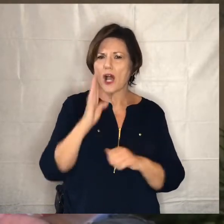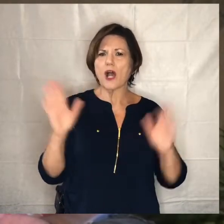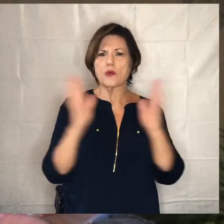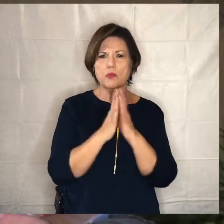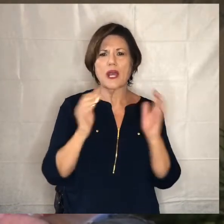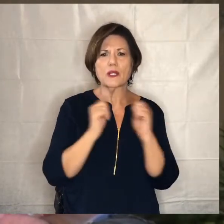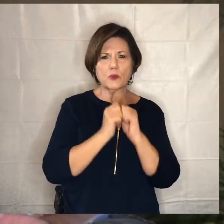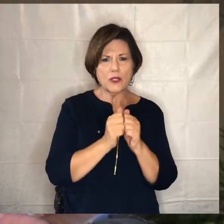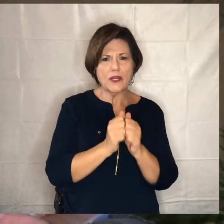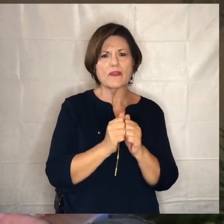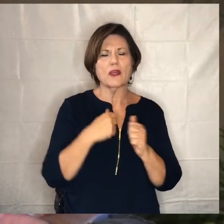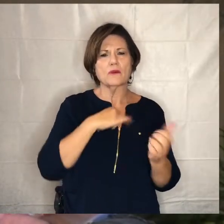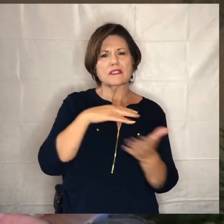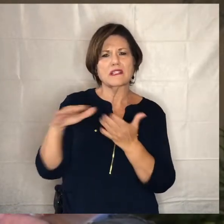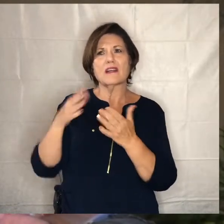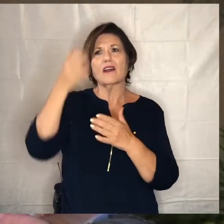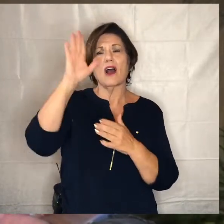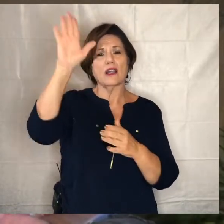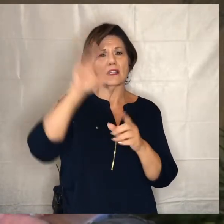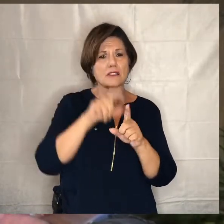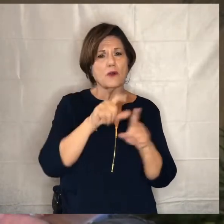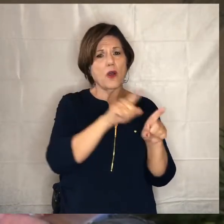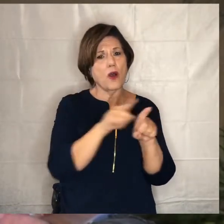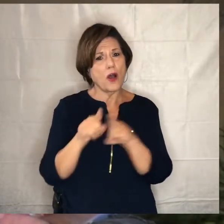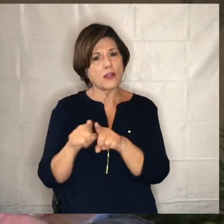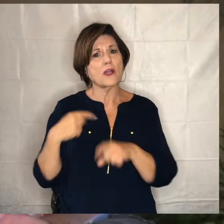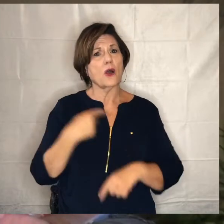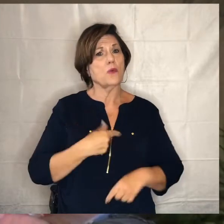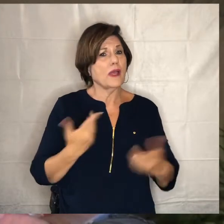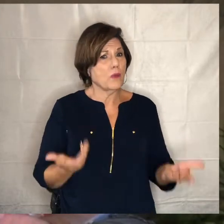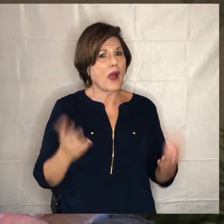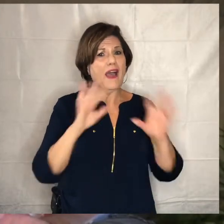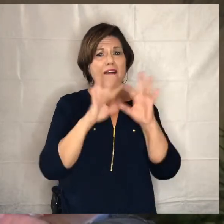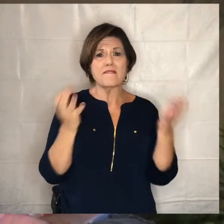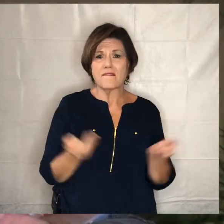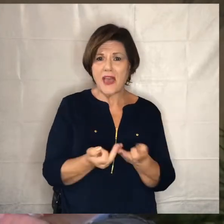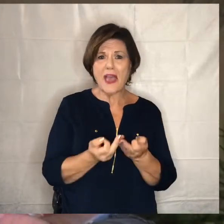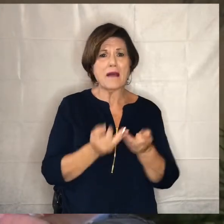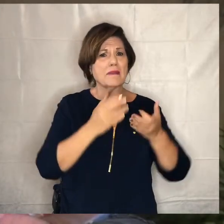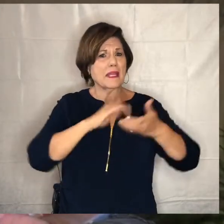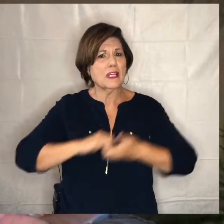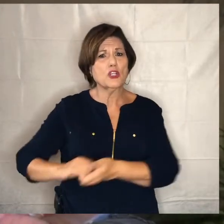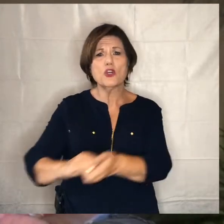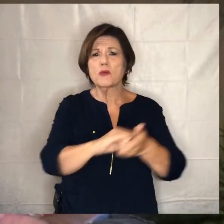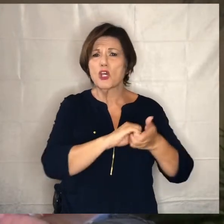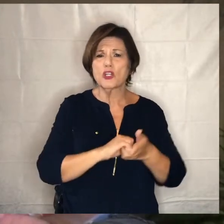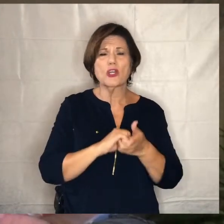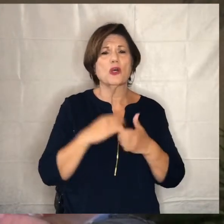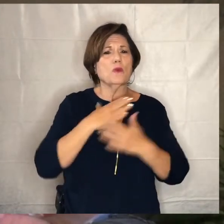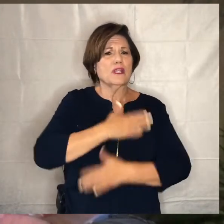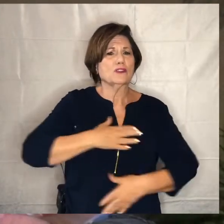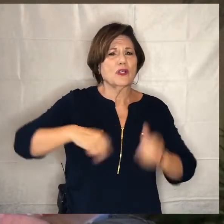how we study god's word but we also are a family and we're a community and we enjoy being together and laughing with